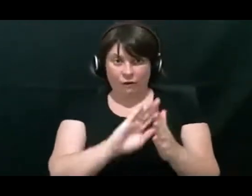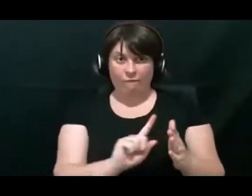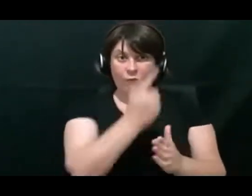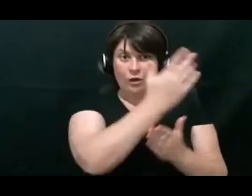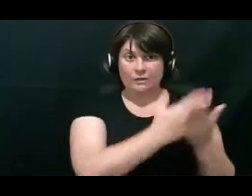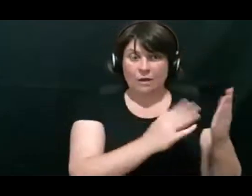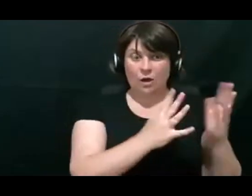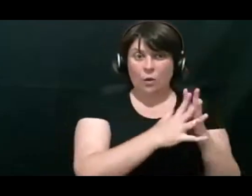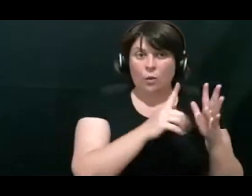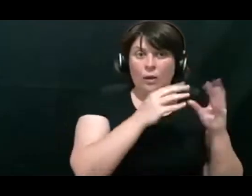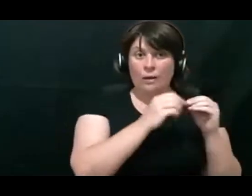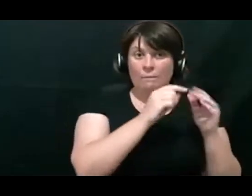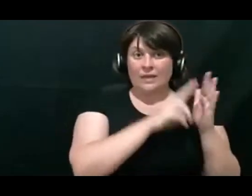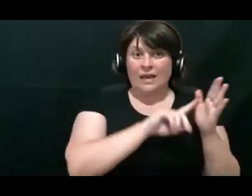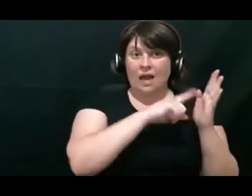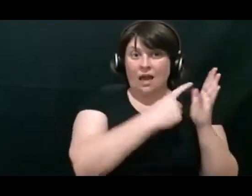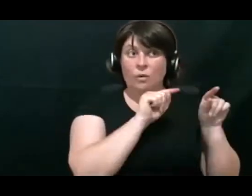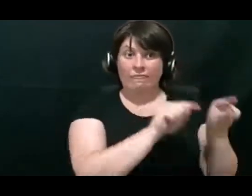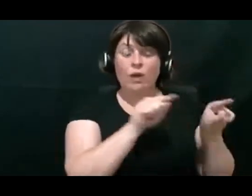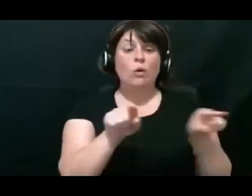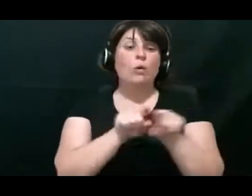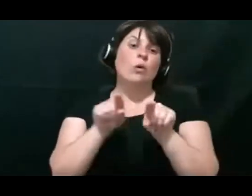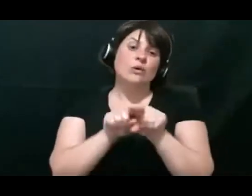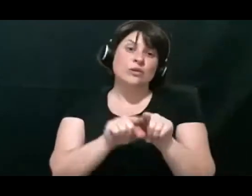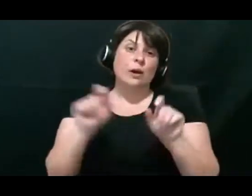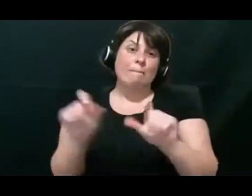Along with the PowerPoint slides and the reference list.